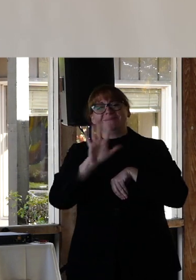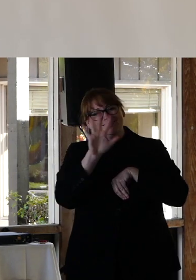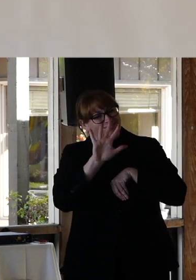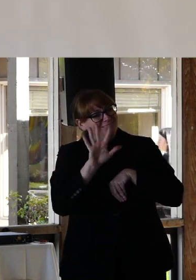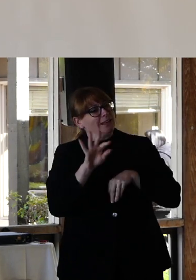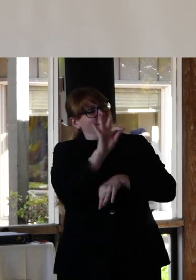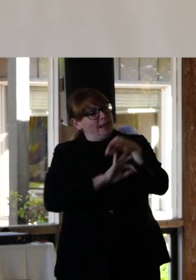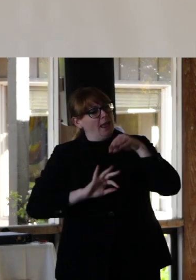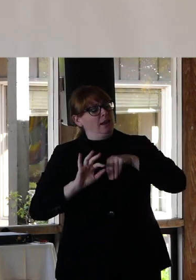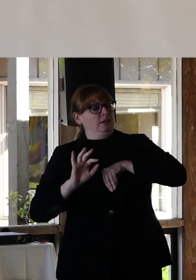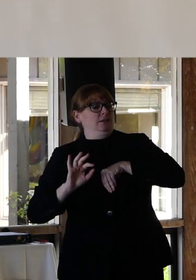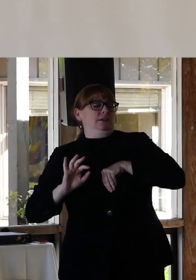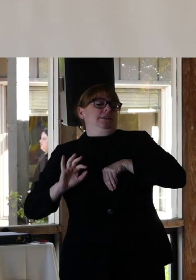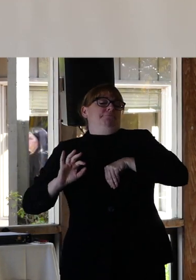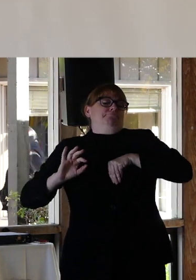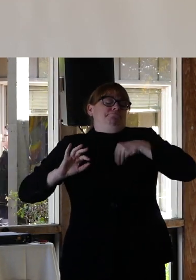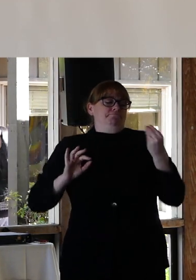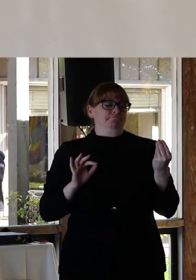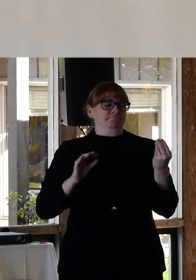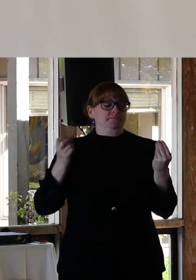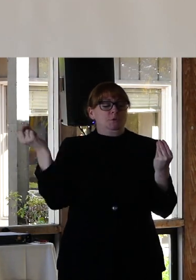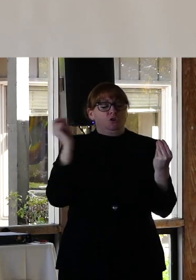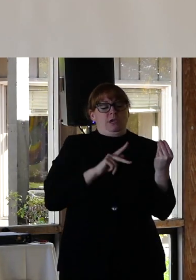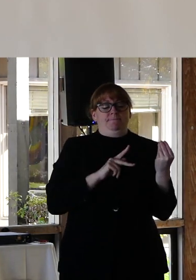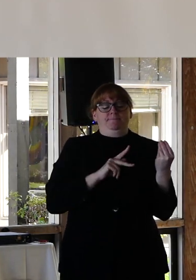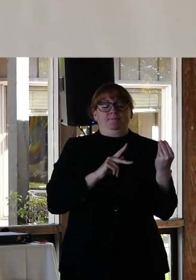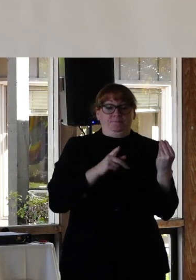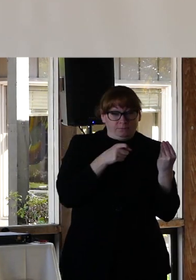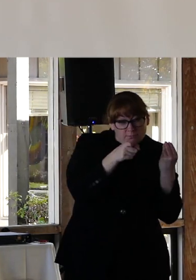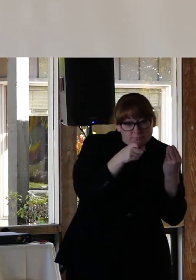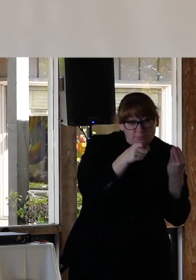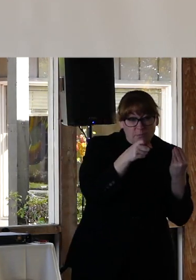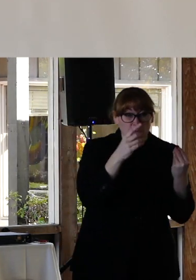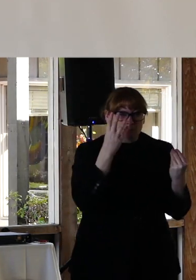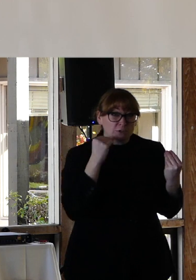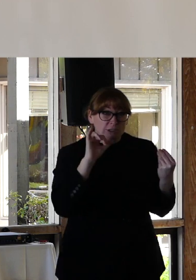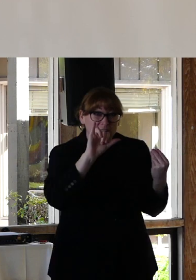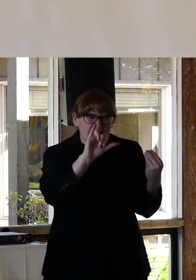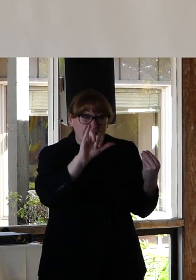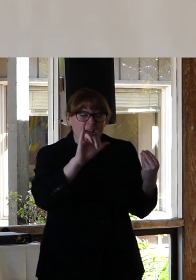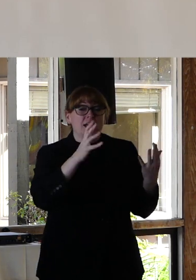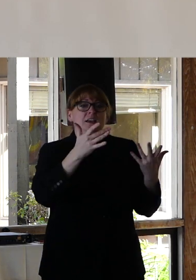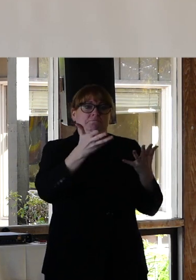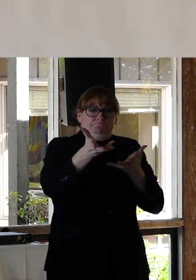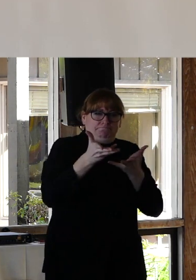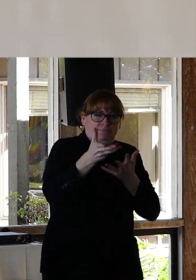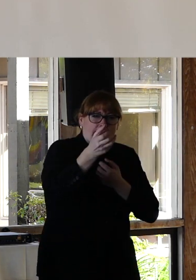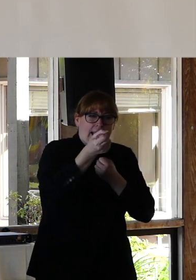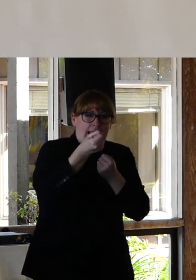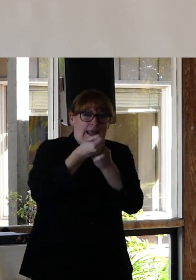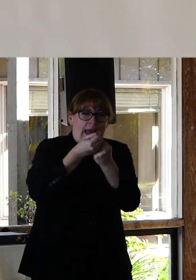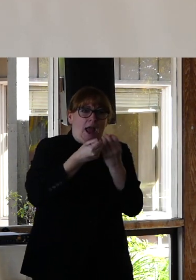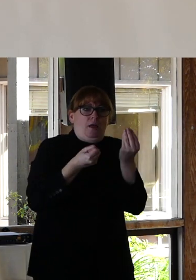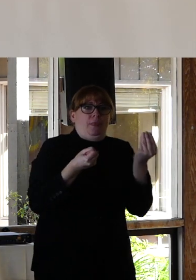to work to ally yourself to marginalized communities instead. Secondly